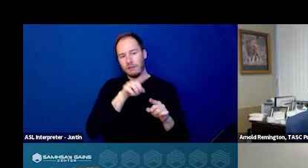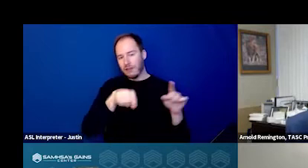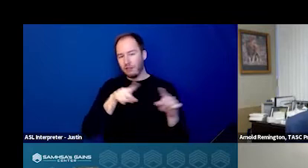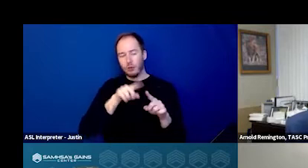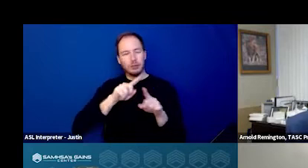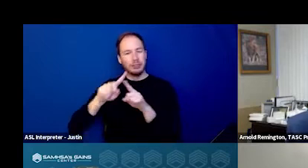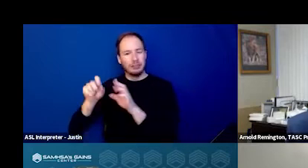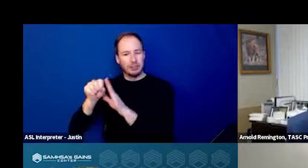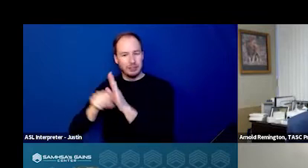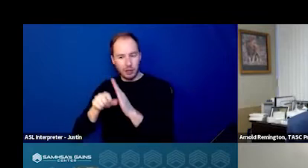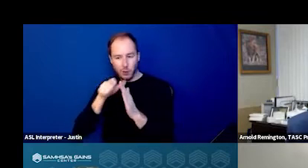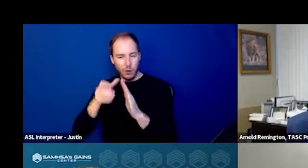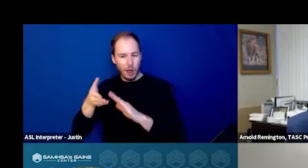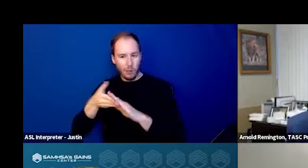who operates those call centers.